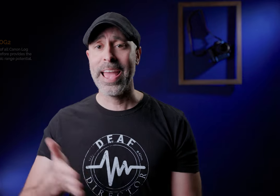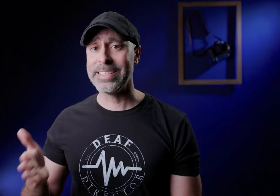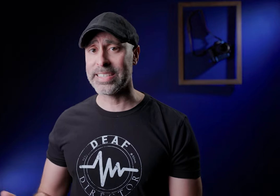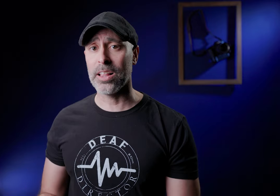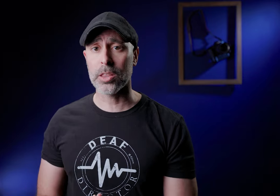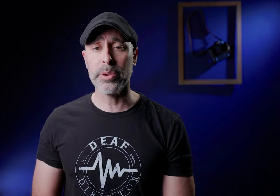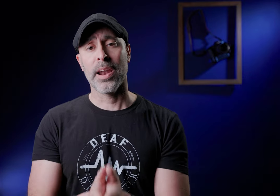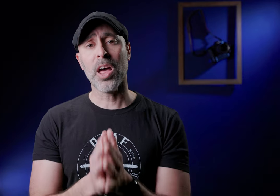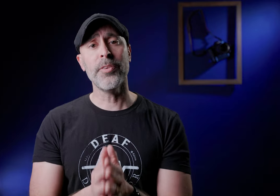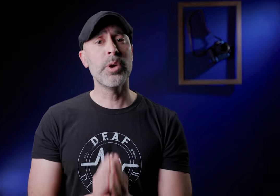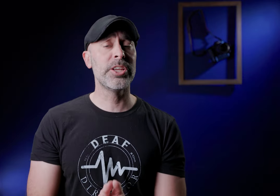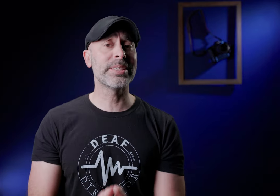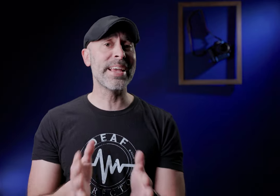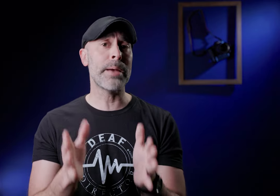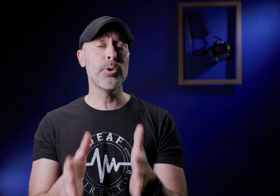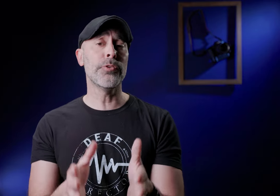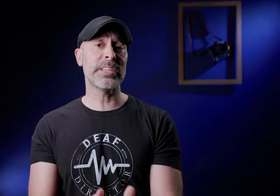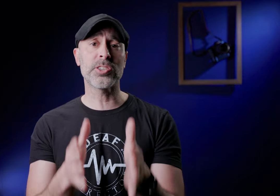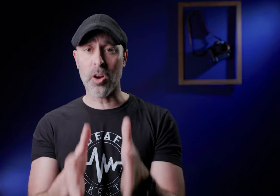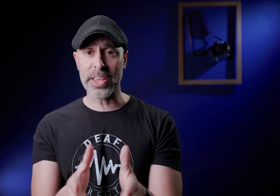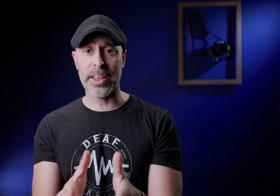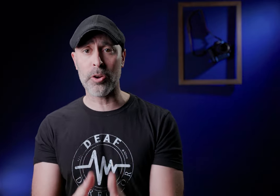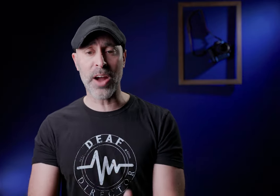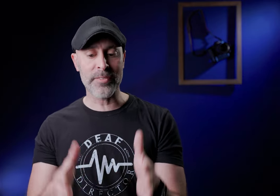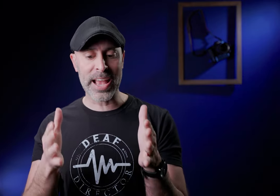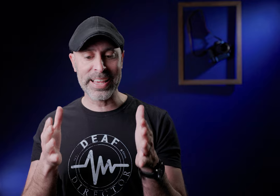and CLog3. a lot of you wish you could take that beautiful sensor on the Canon R5 and get